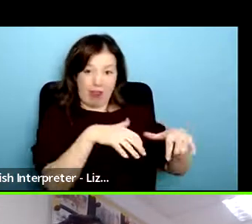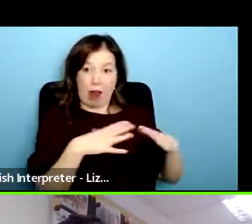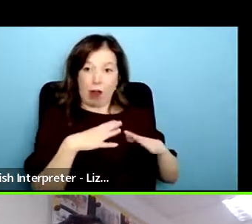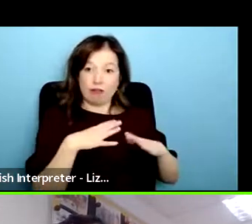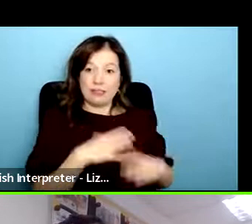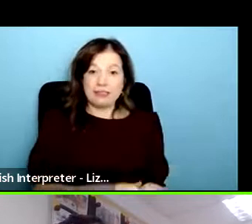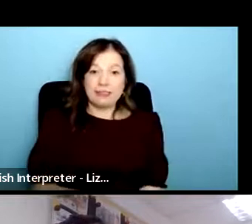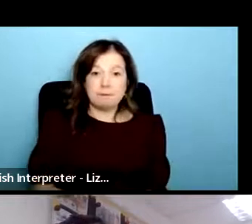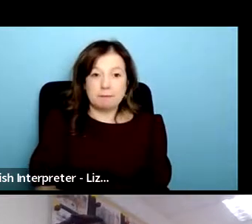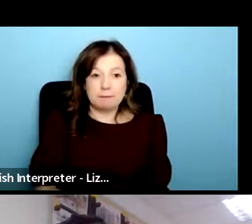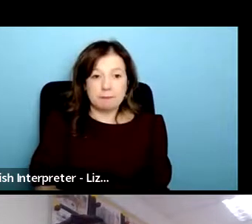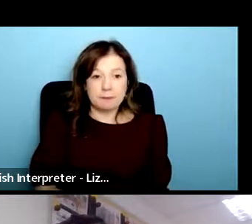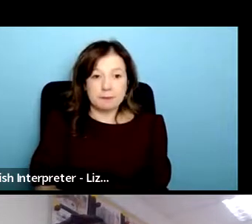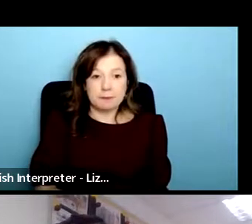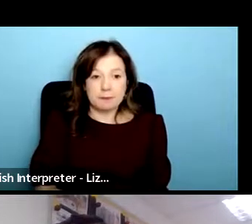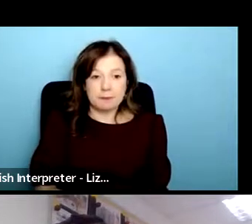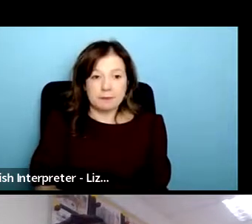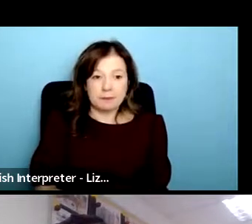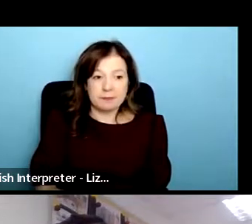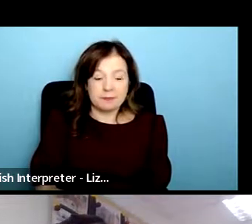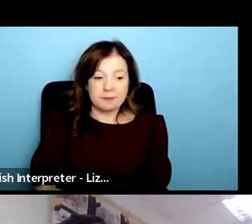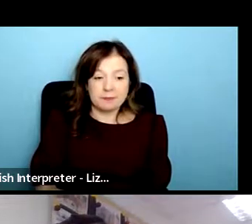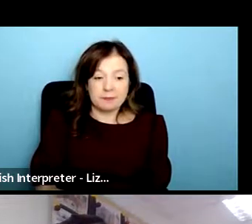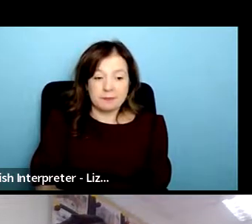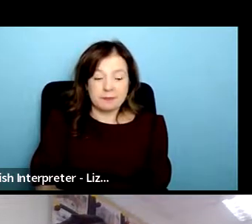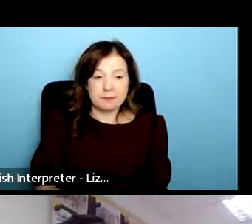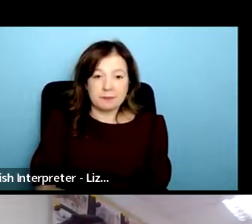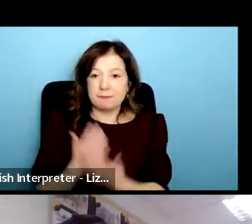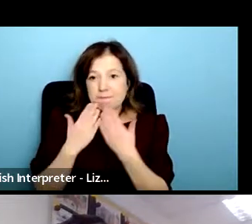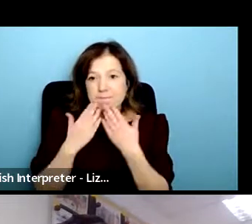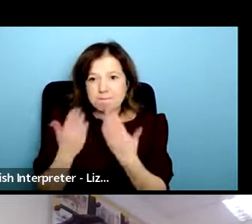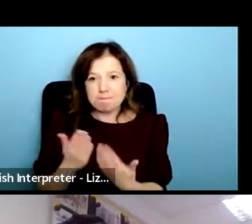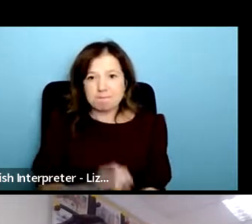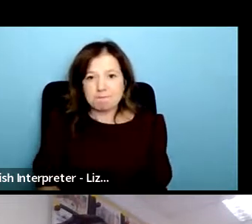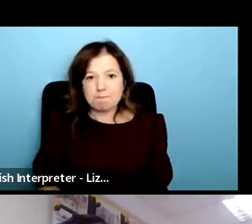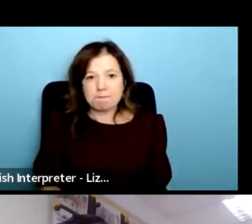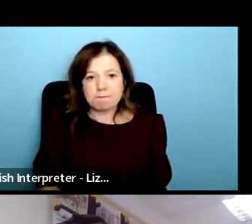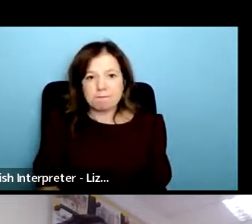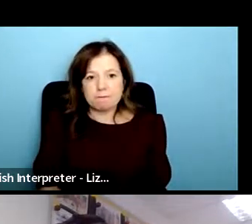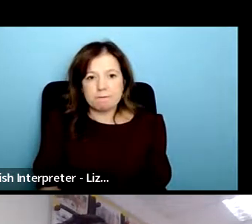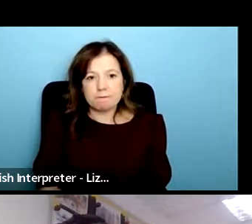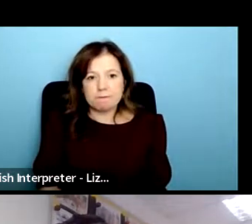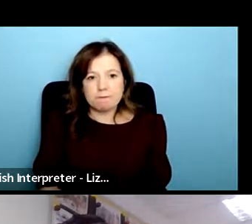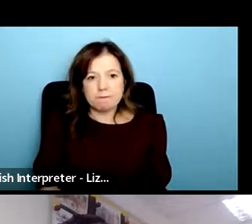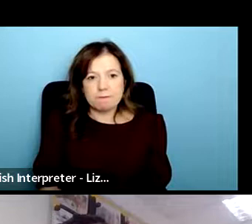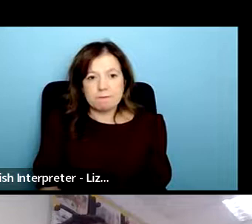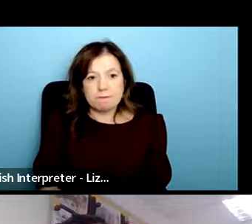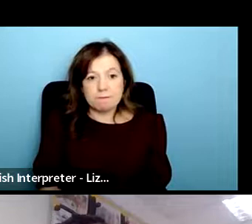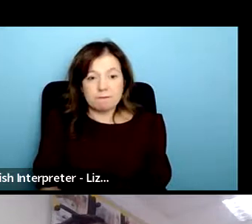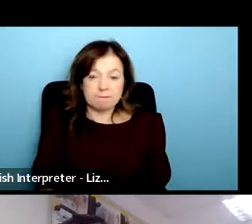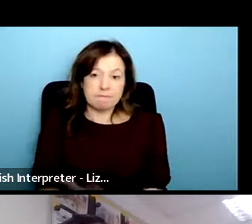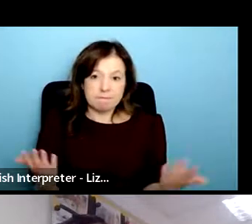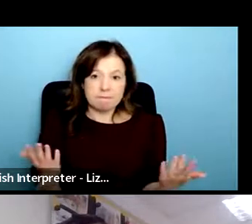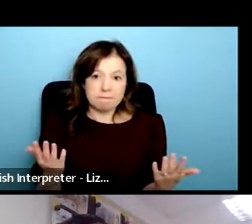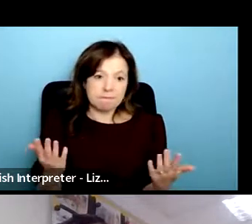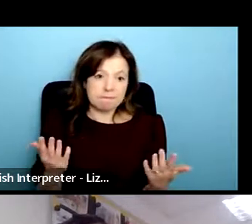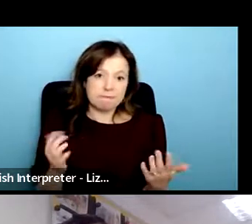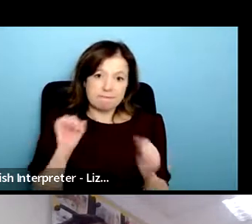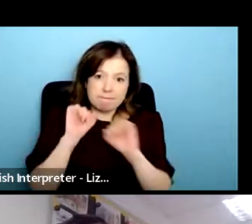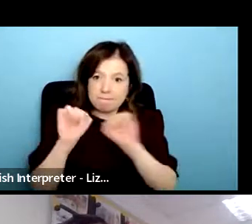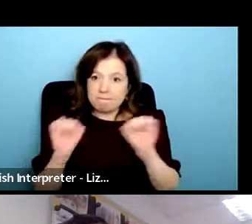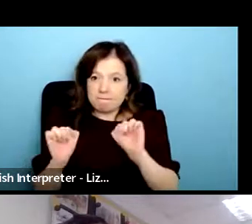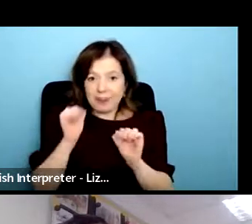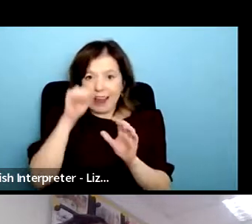thank you so much really um i think pretty damning reflections on on um how difficult